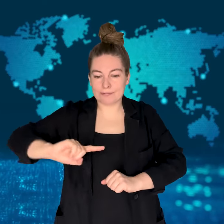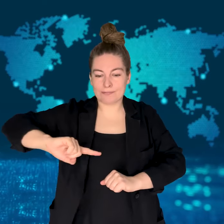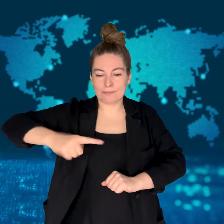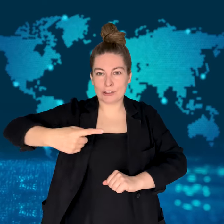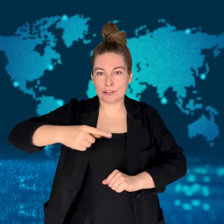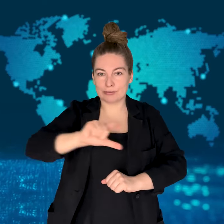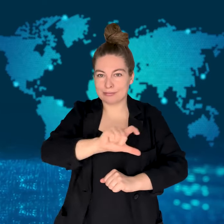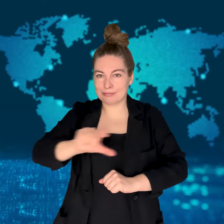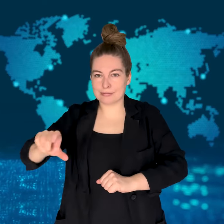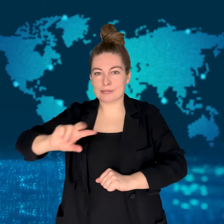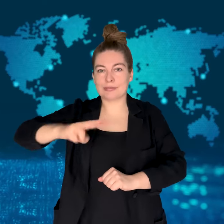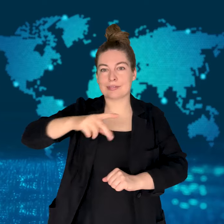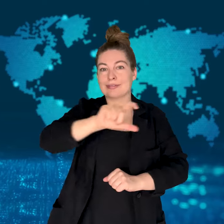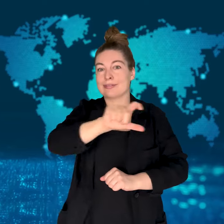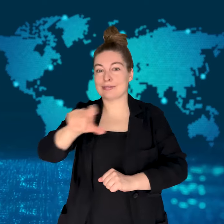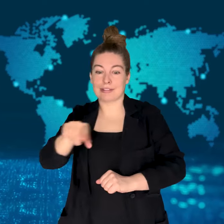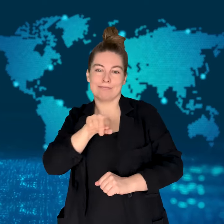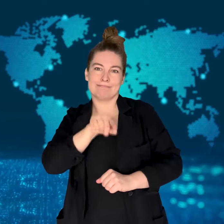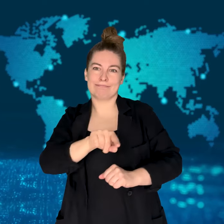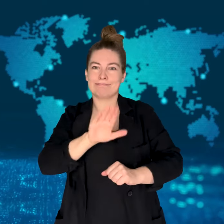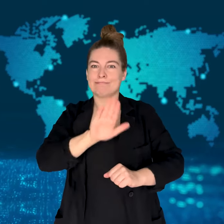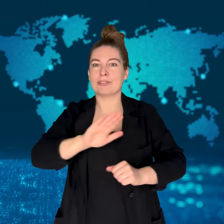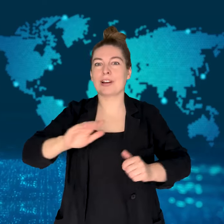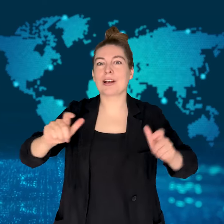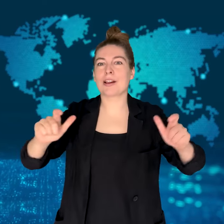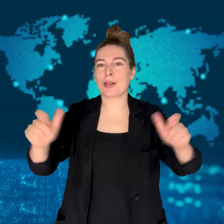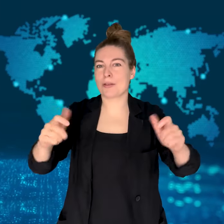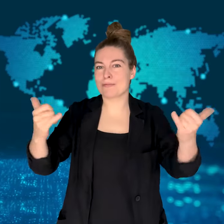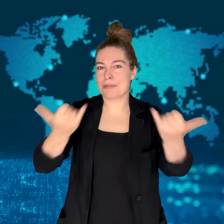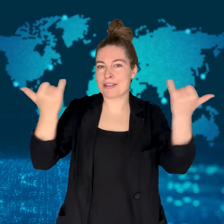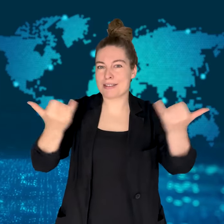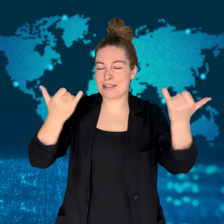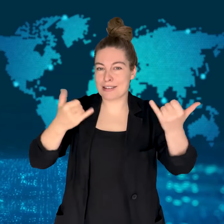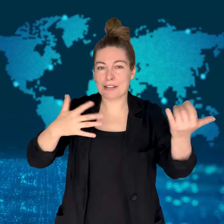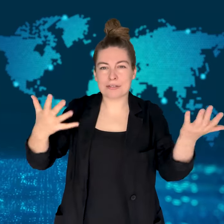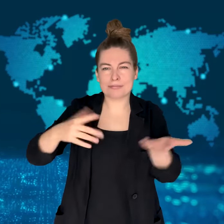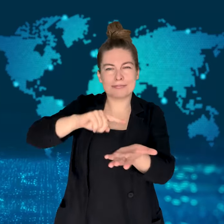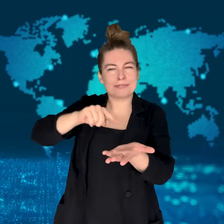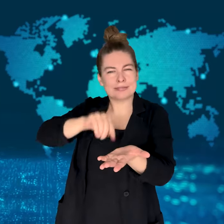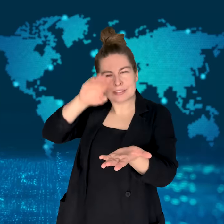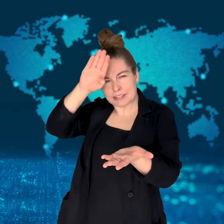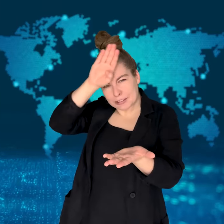was located on the first and second floors of